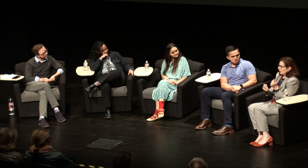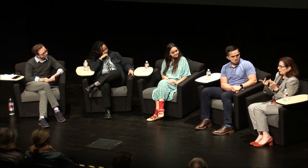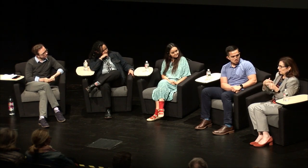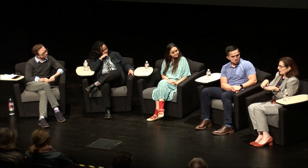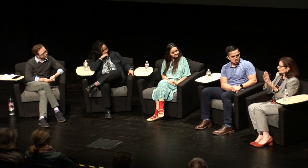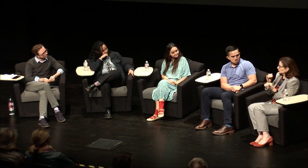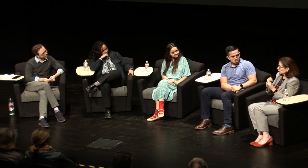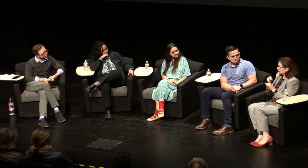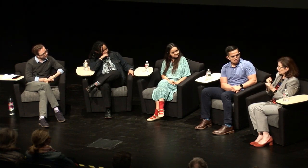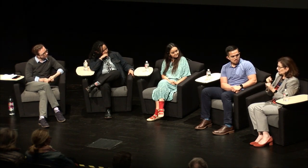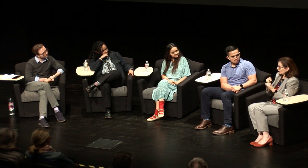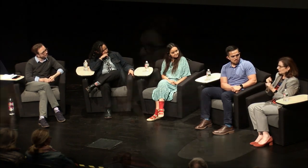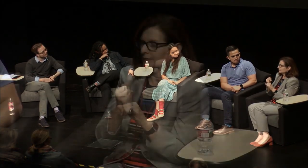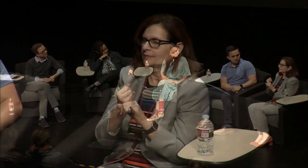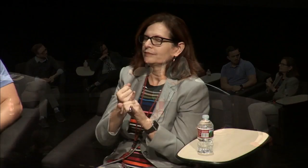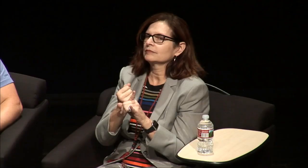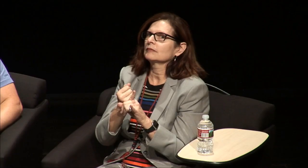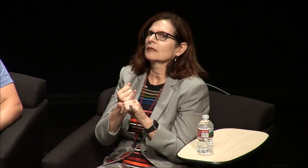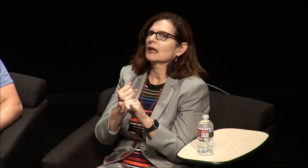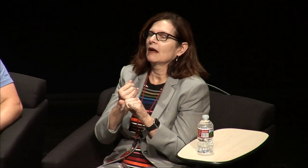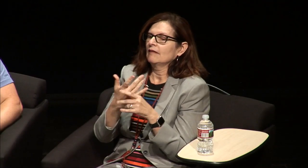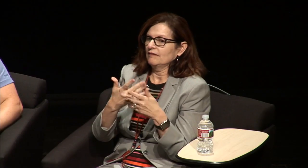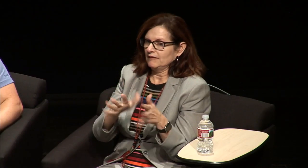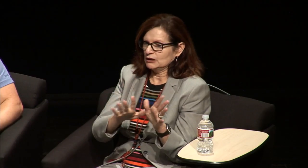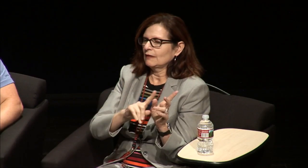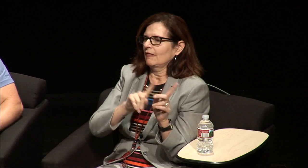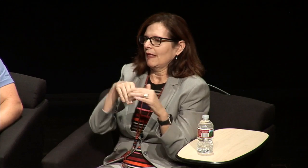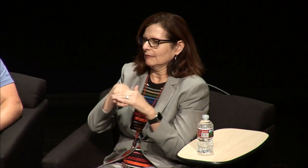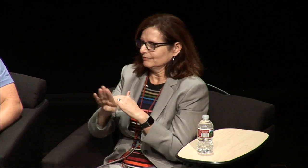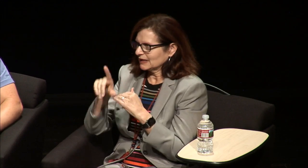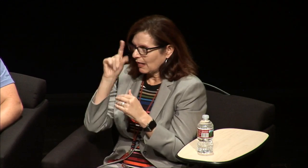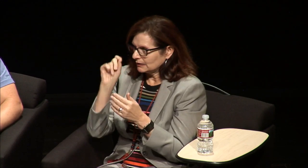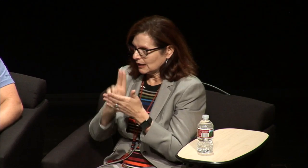role became a little bit different because my parents both were educated at